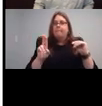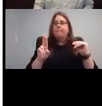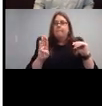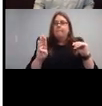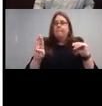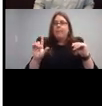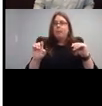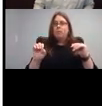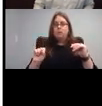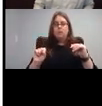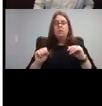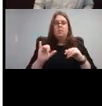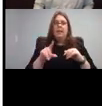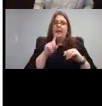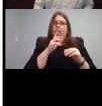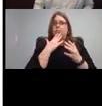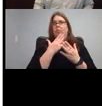for younger children.